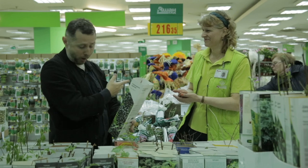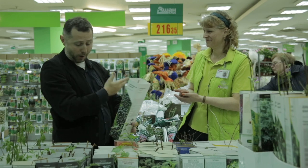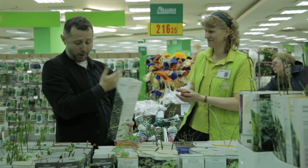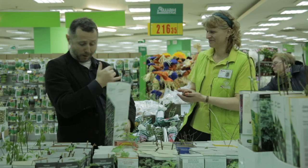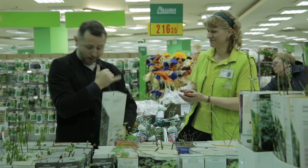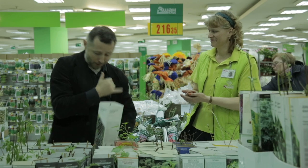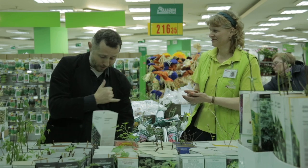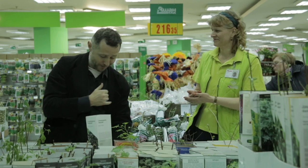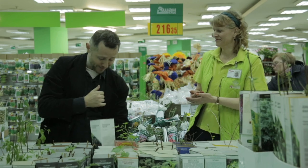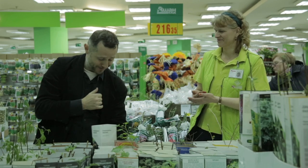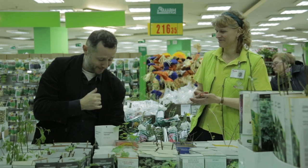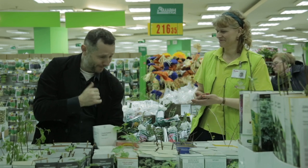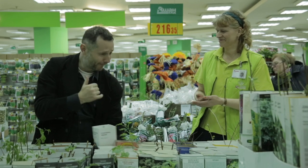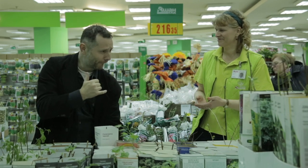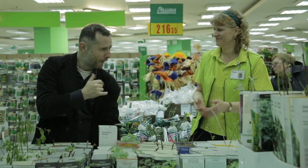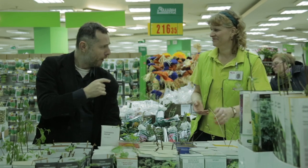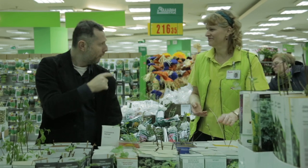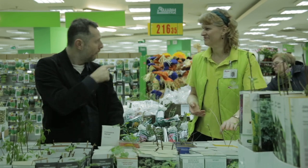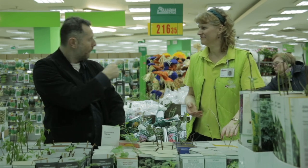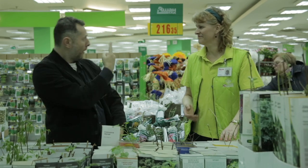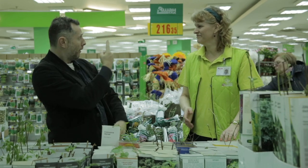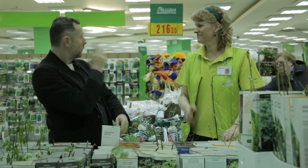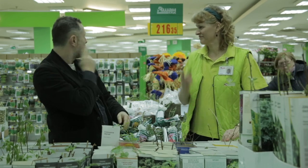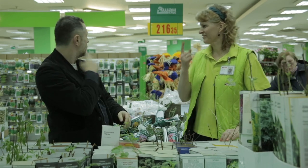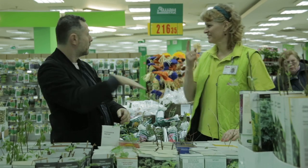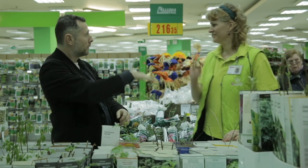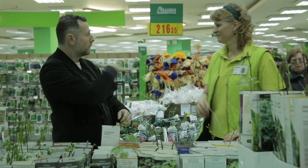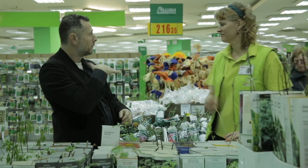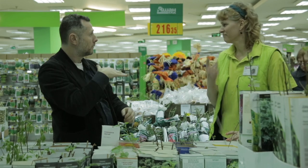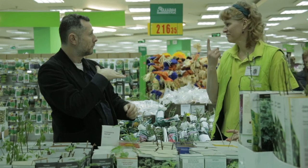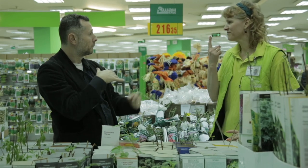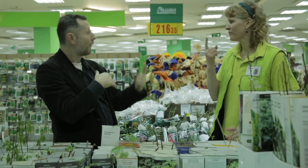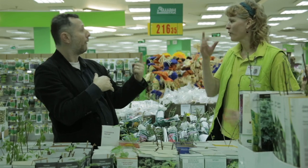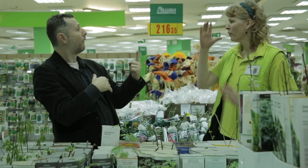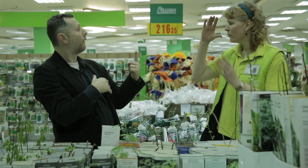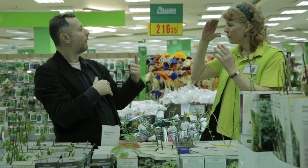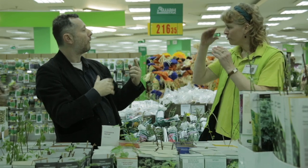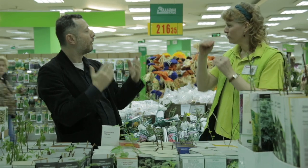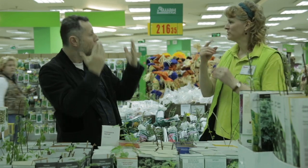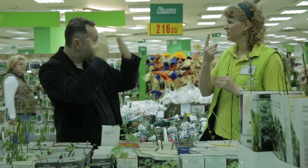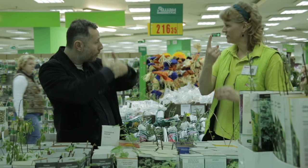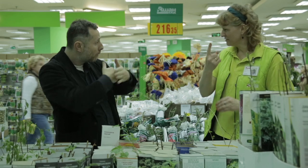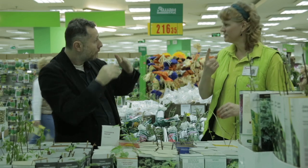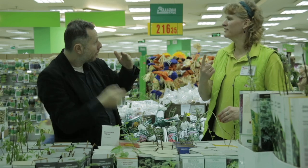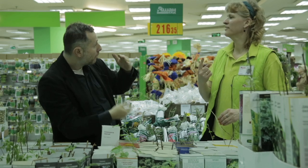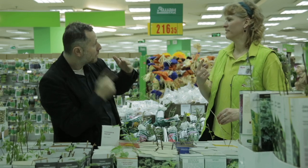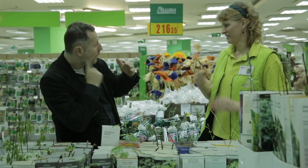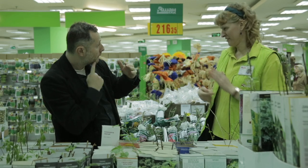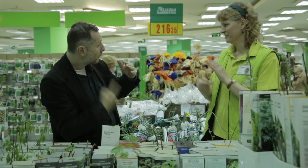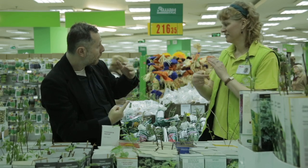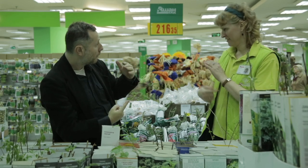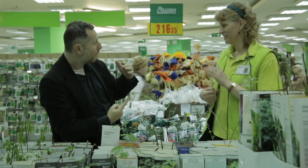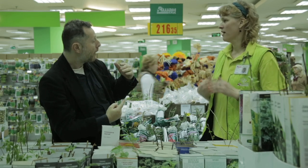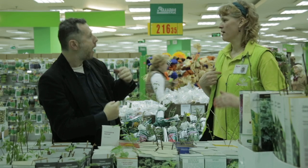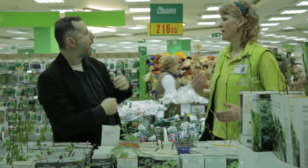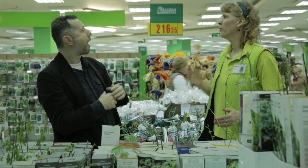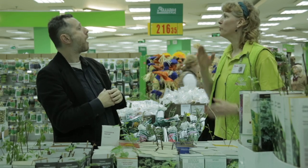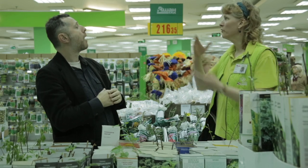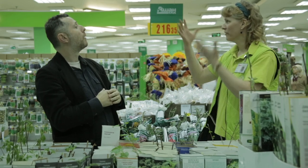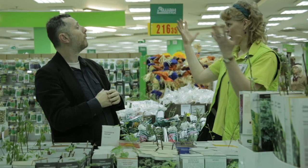Florist: Yes, I am Deaf. Arkady: Are you the only Deaf employee in the garden department? Florist: Yes, I am the only Deaf employee in this department during the day shift, and there is another Deaf employee during the night shift. Arkady: To clarify, there is another Deaf employee during the night shift?